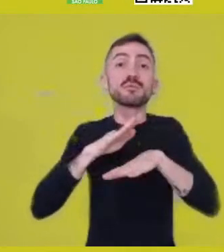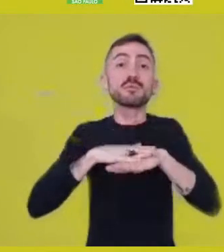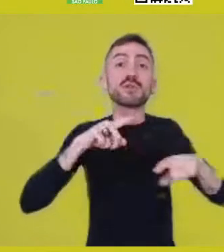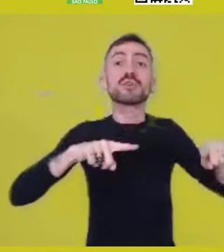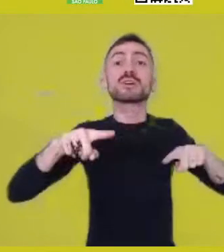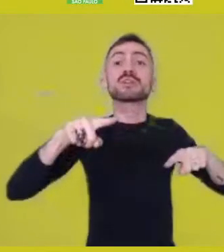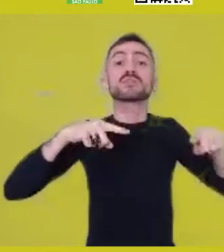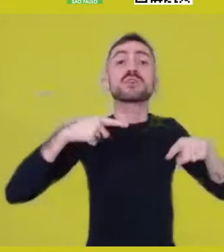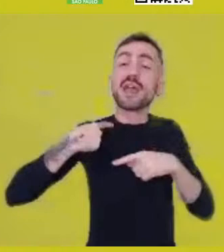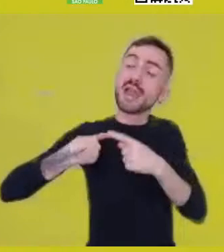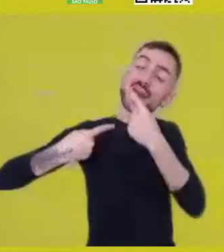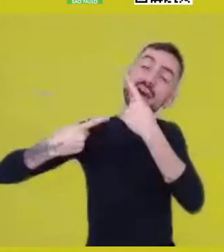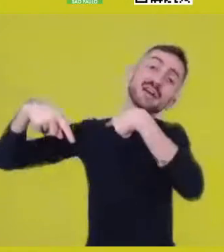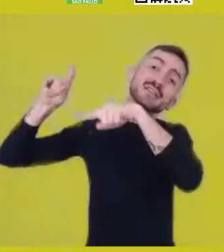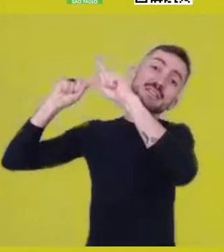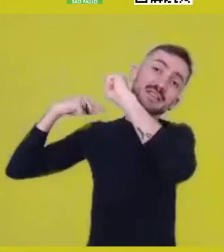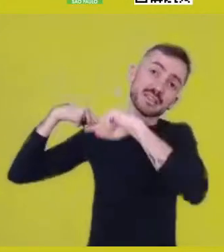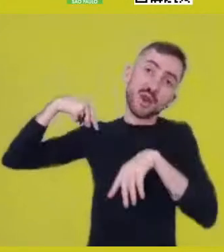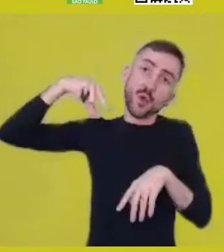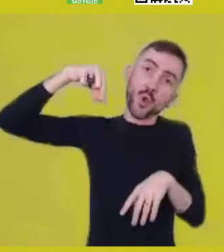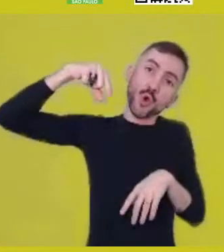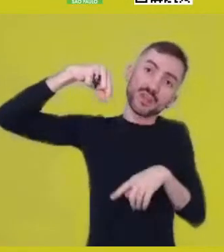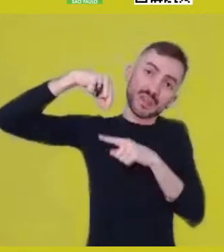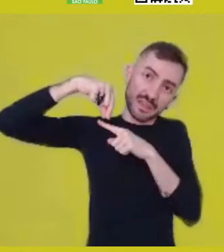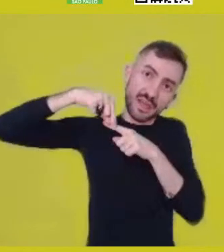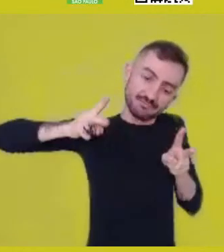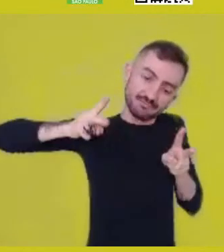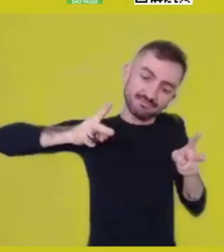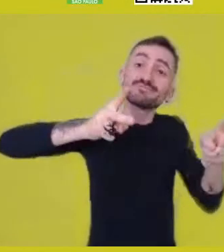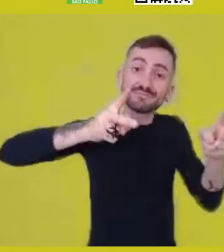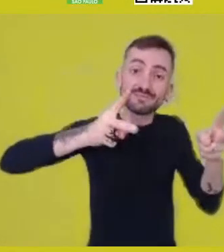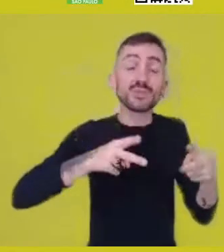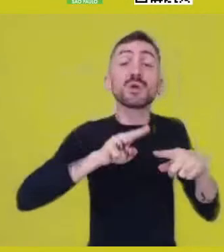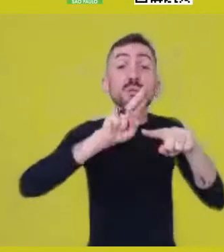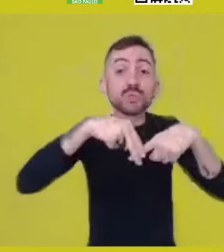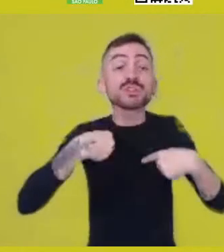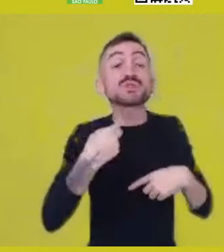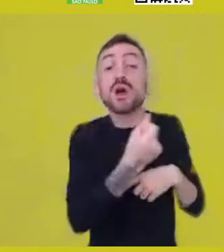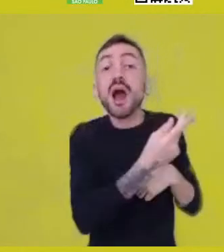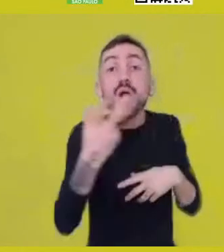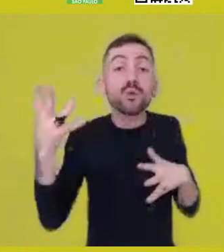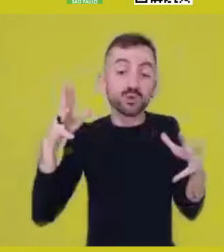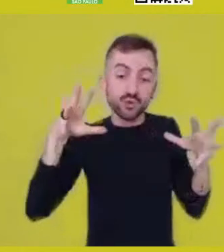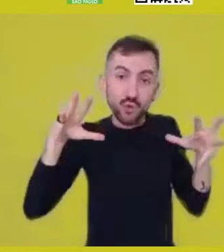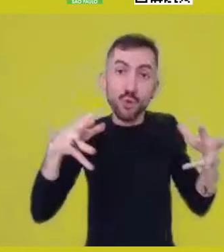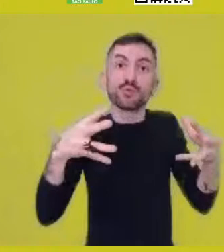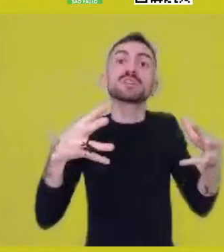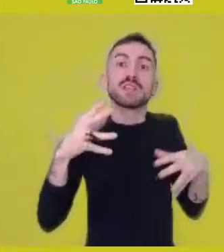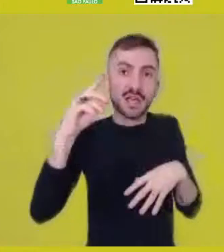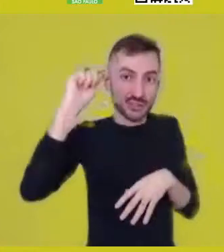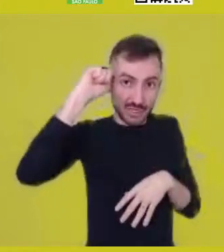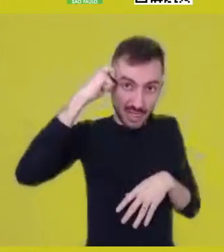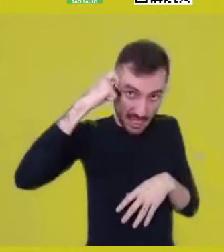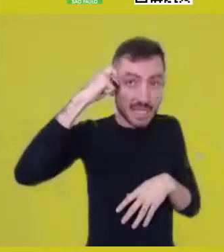This is why there are experiences the black community has created, even with all the debris of colonialism,